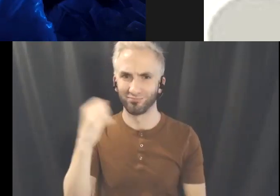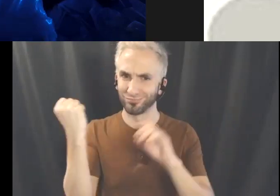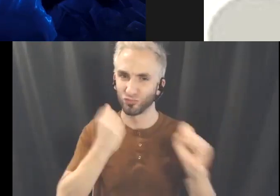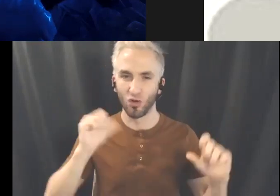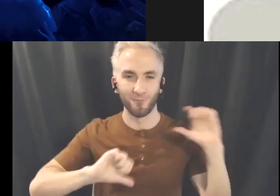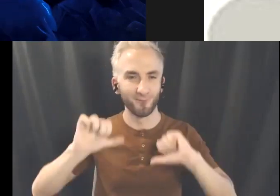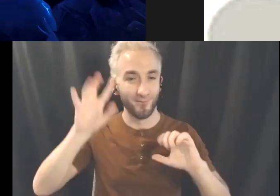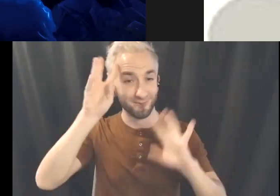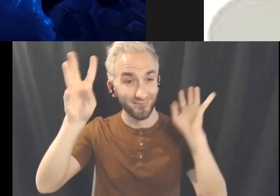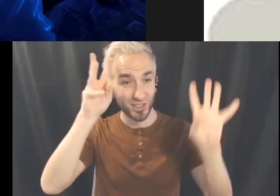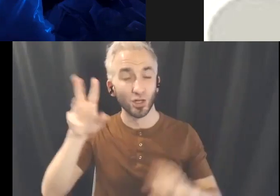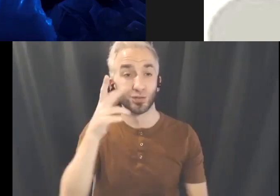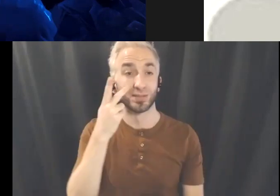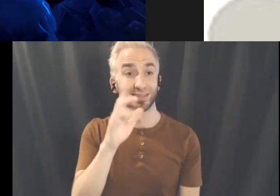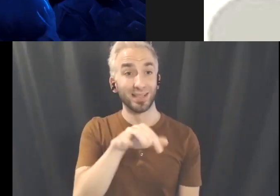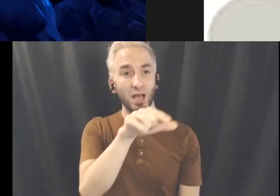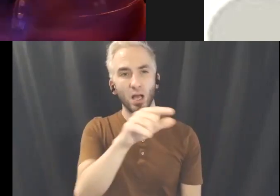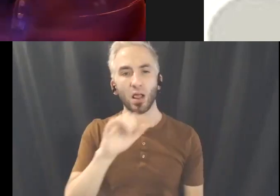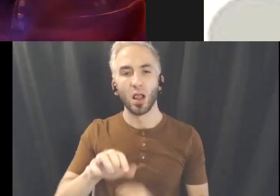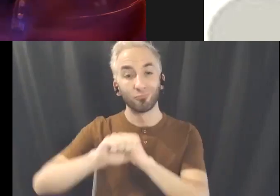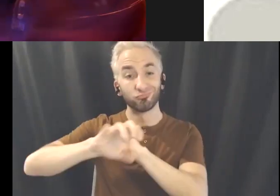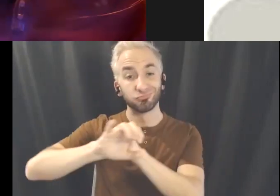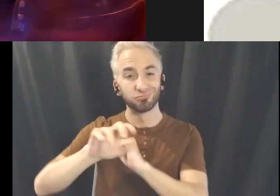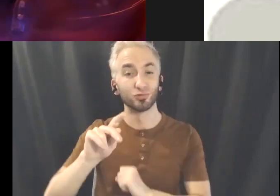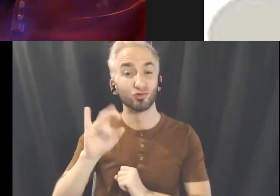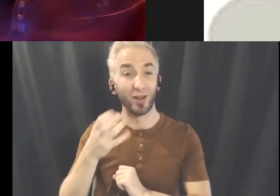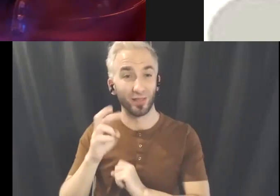So as you see here this is a trailer for our two channel film.